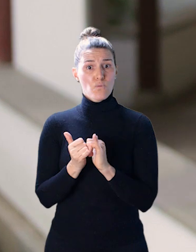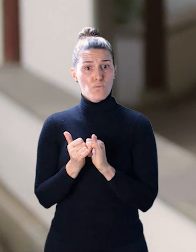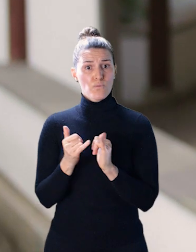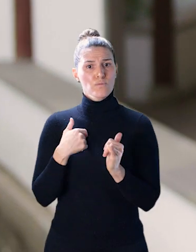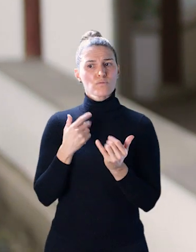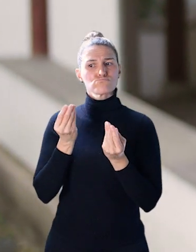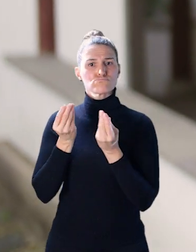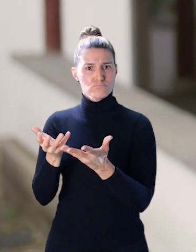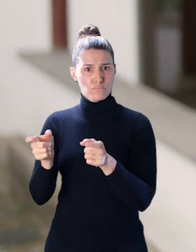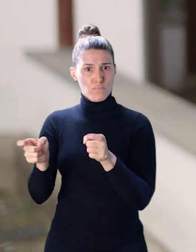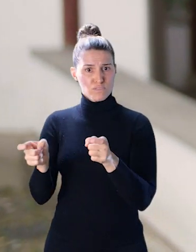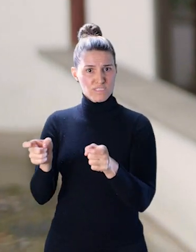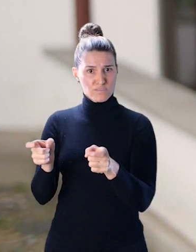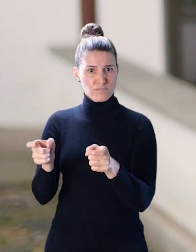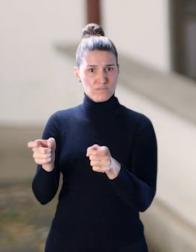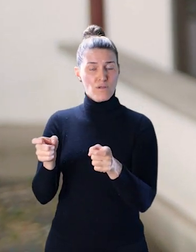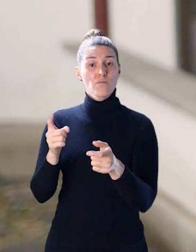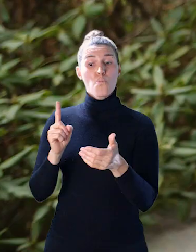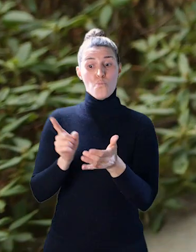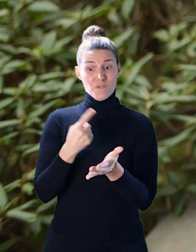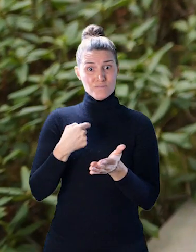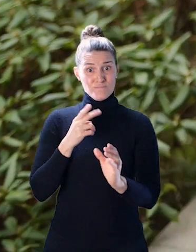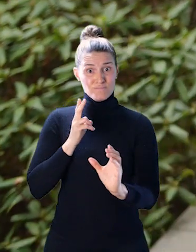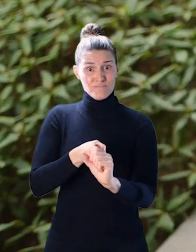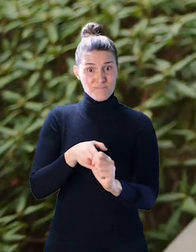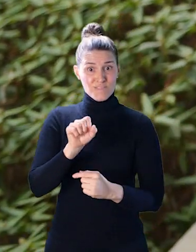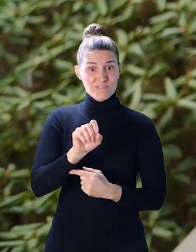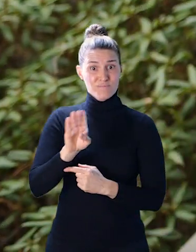mentioning it to my management once I had on boarded SBBC